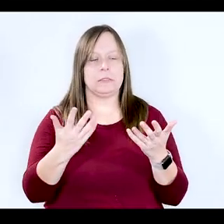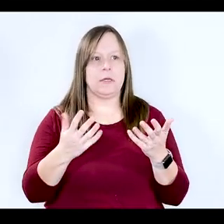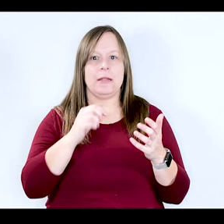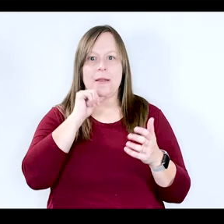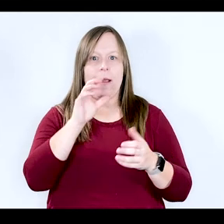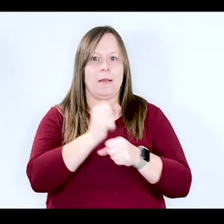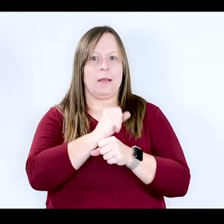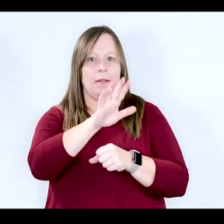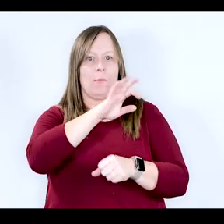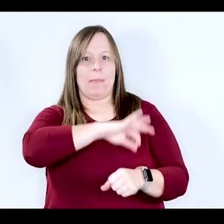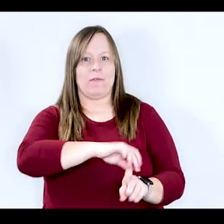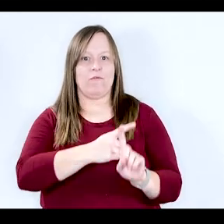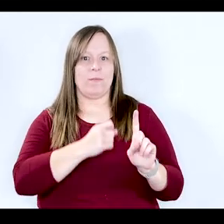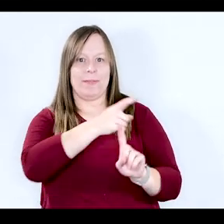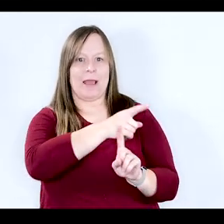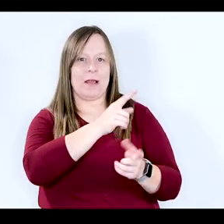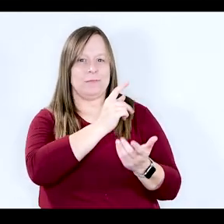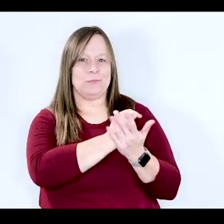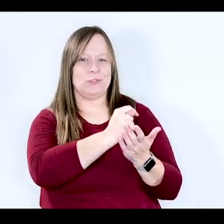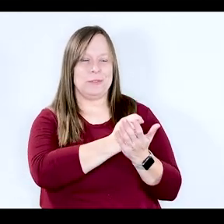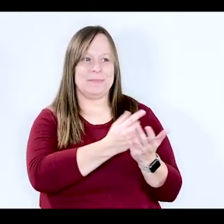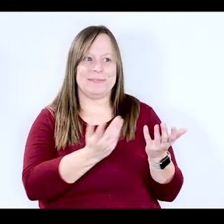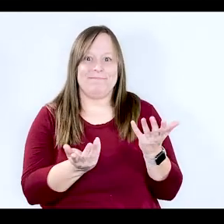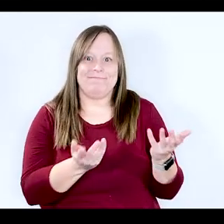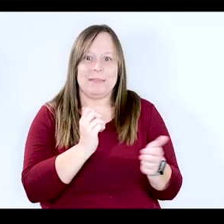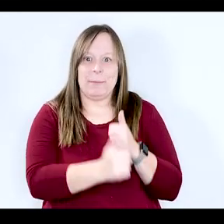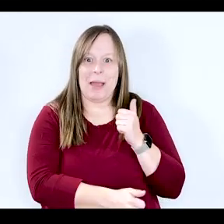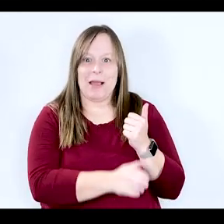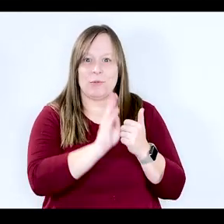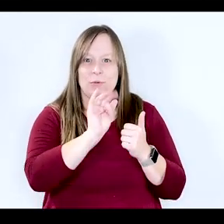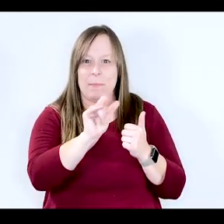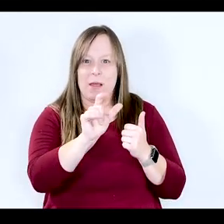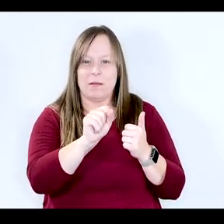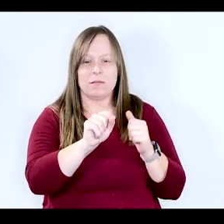not be getting the benefits from these types of bills being passed. In a wider